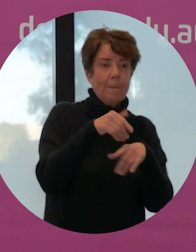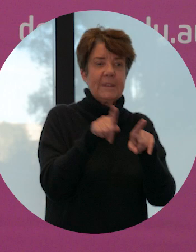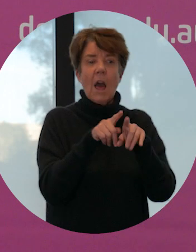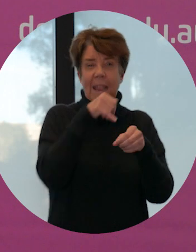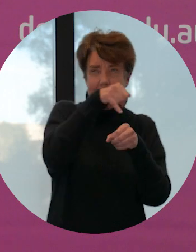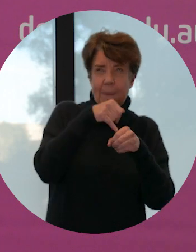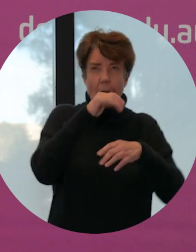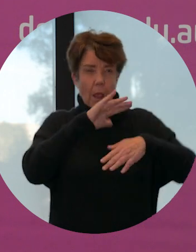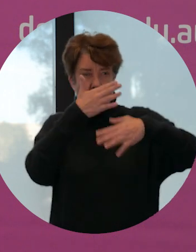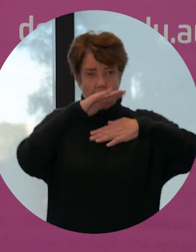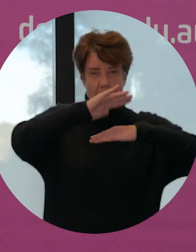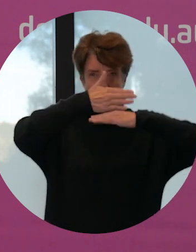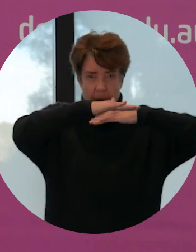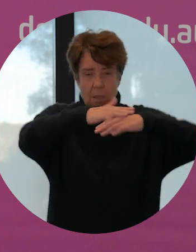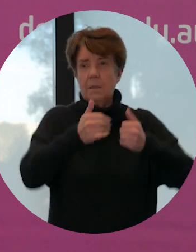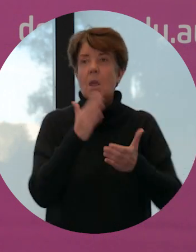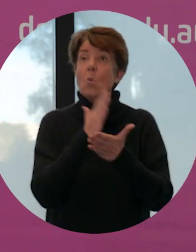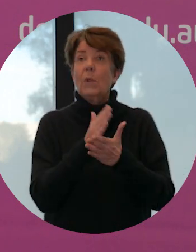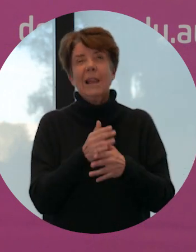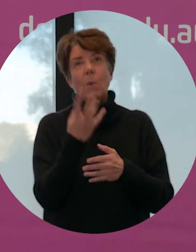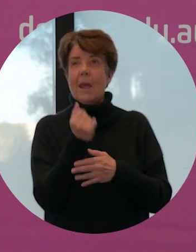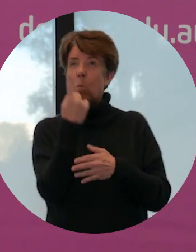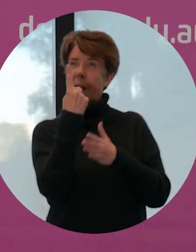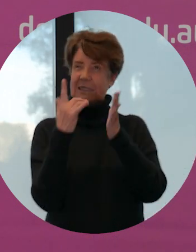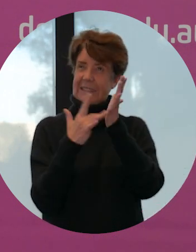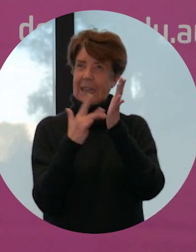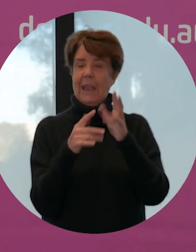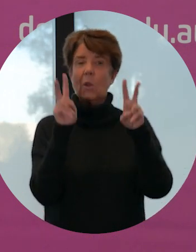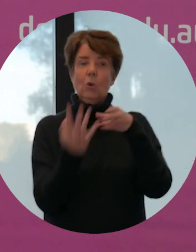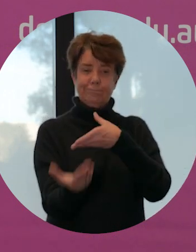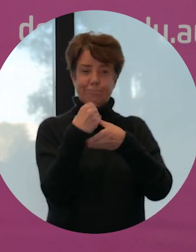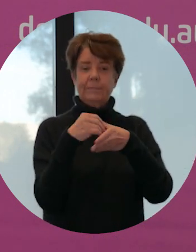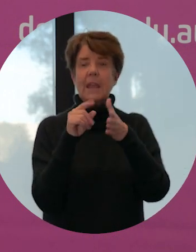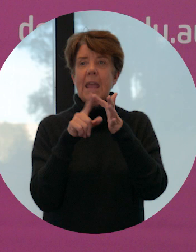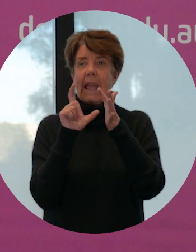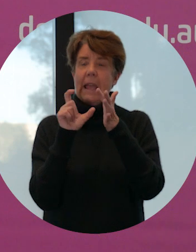using a technique called encapsulation, encapsulation is essentially entrapping the oil